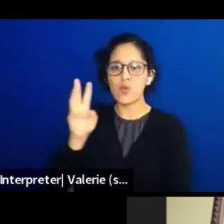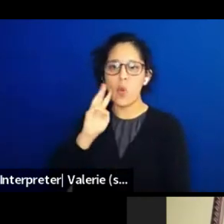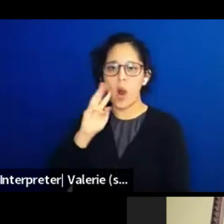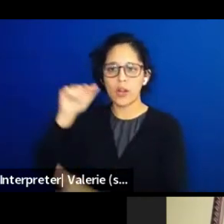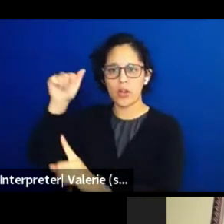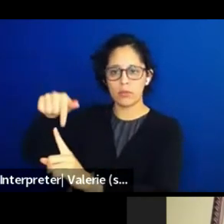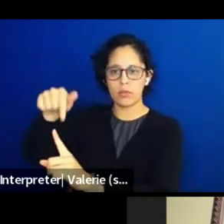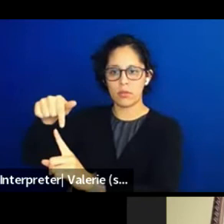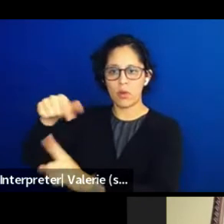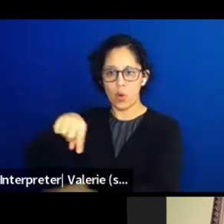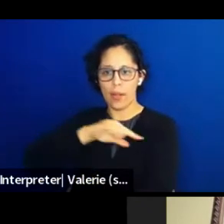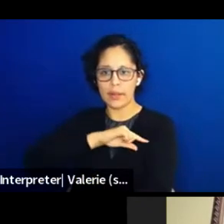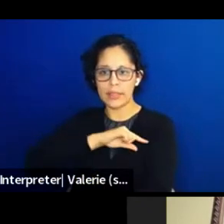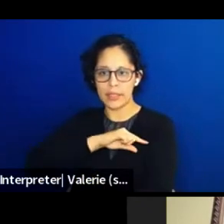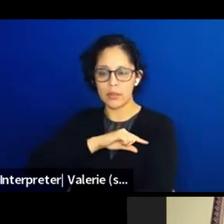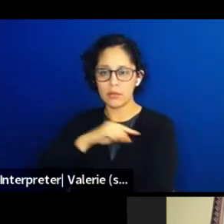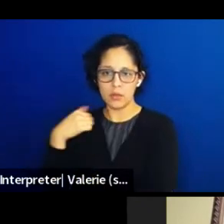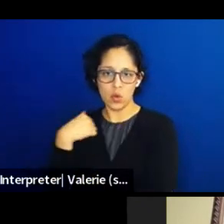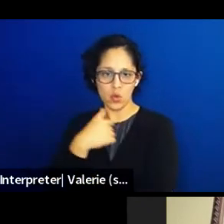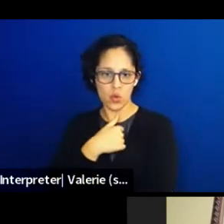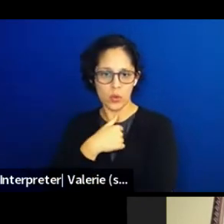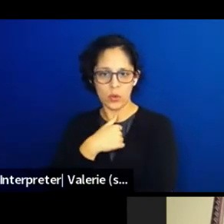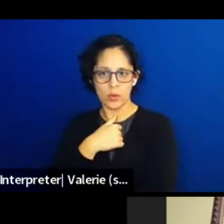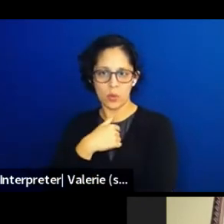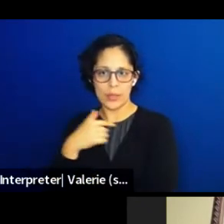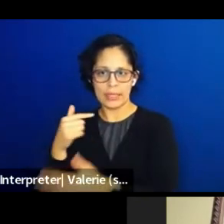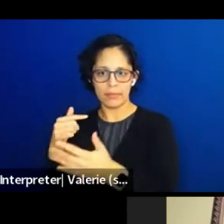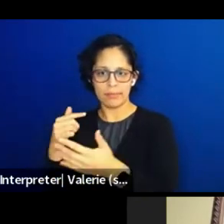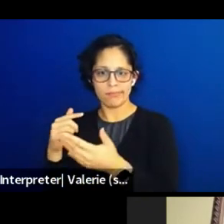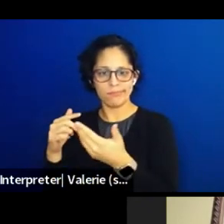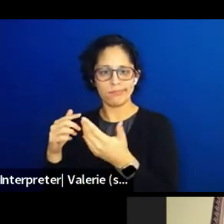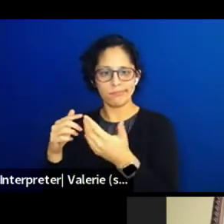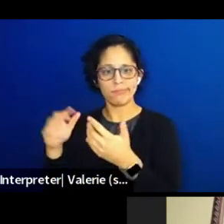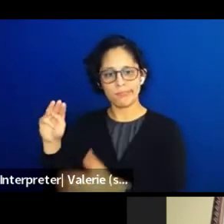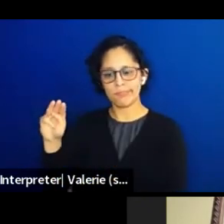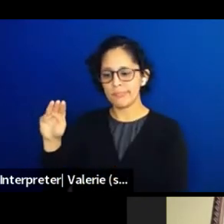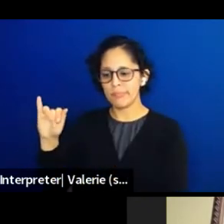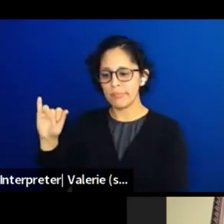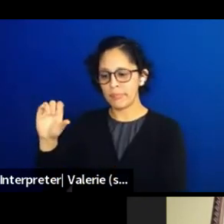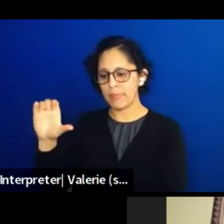that we are articulating. When we talk about restoration, preservation